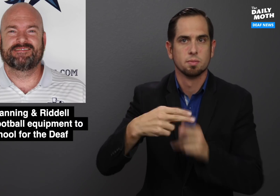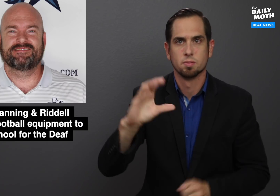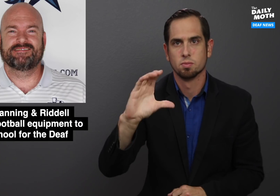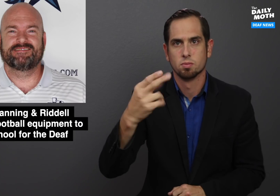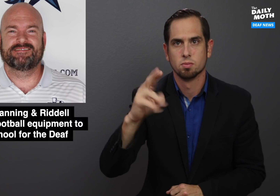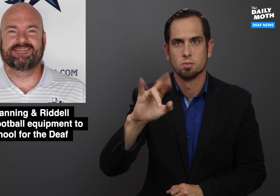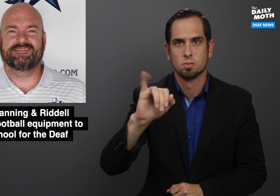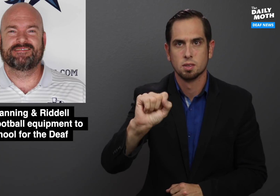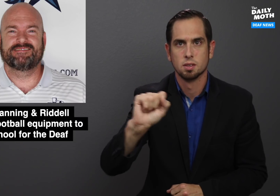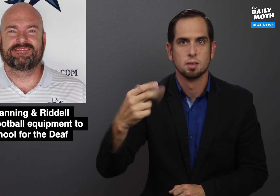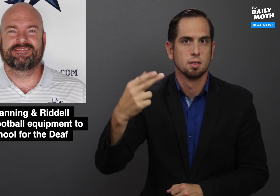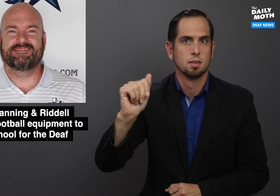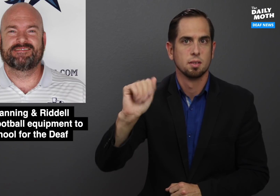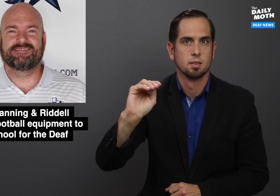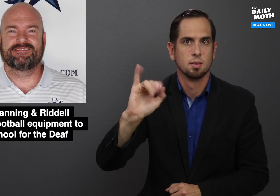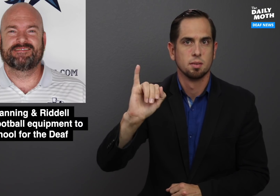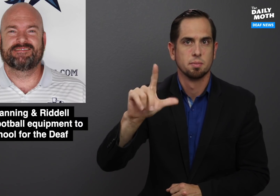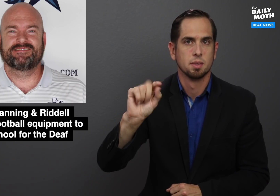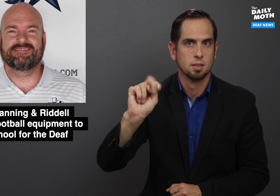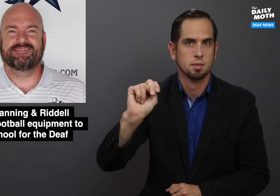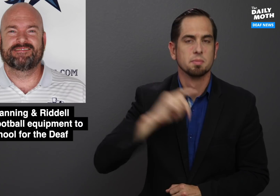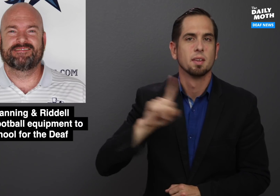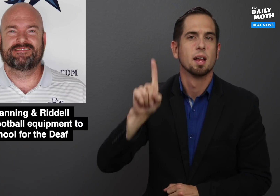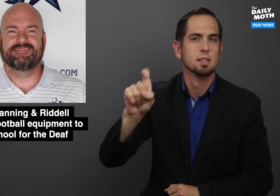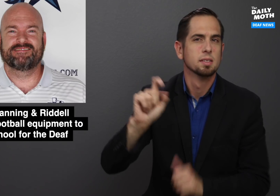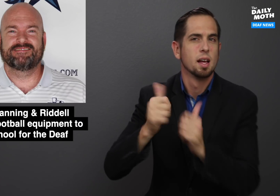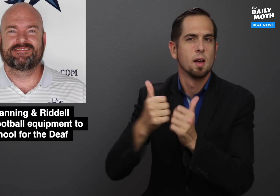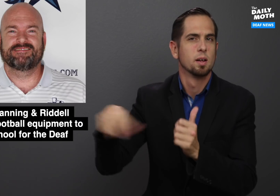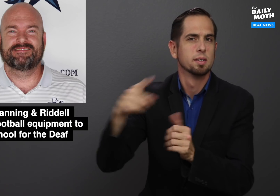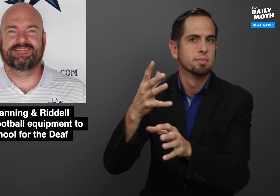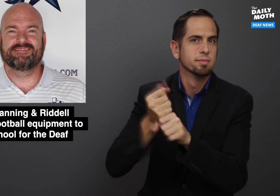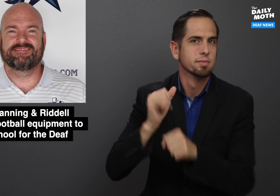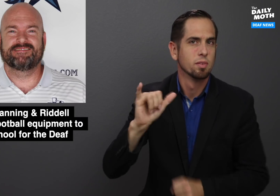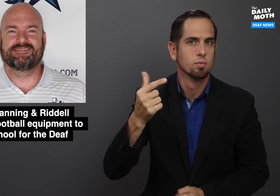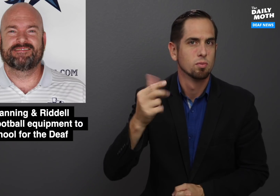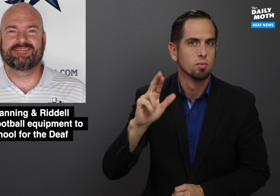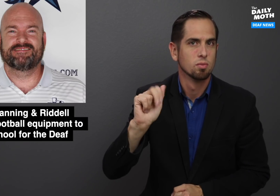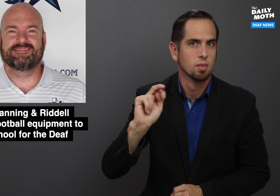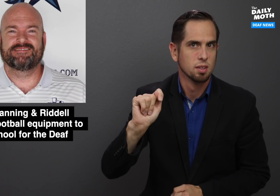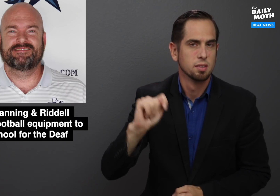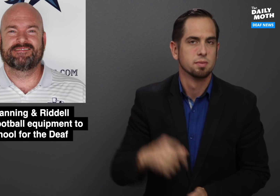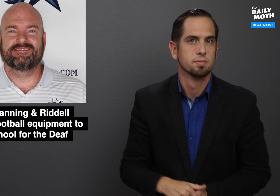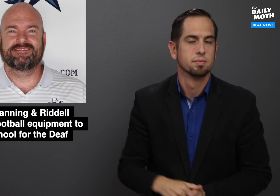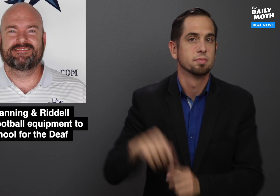Chris Hamilton to ask how they received this grant.